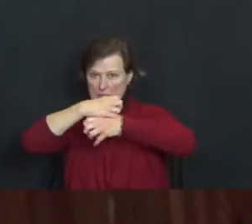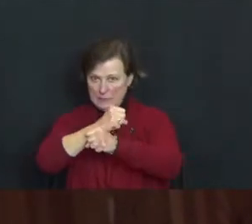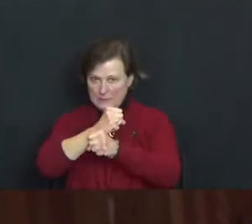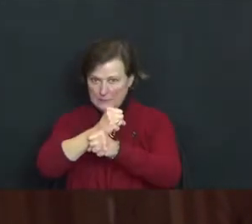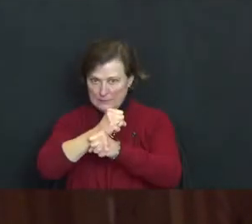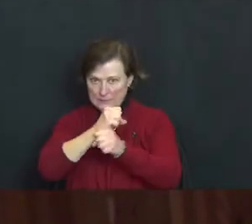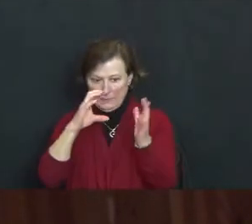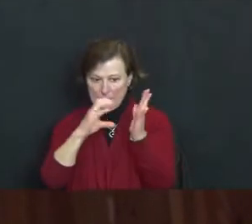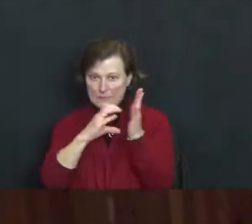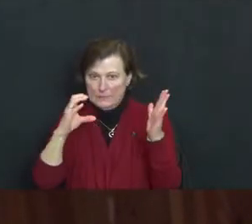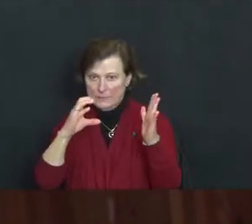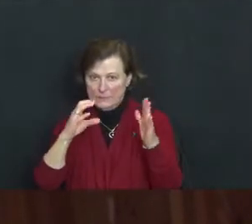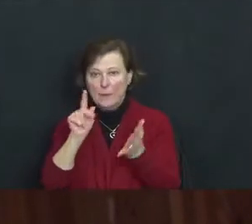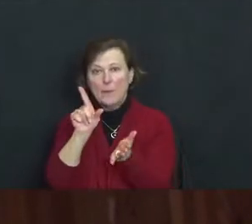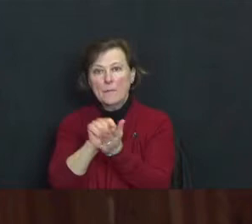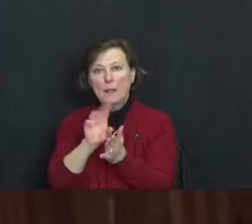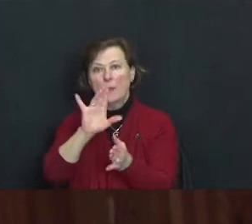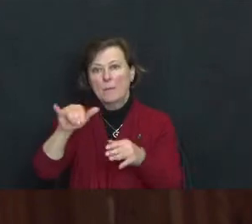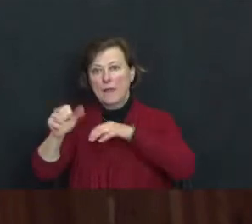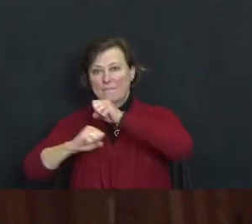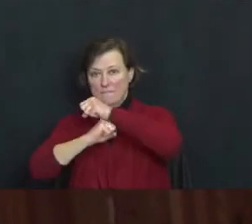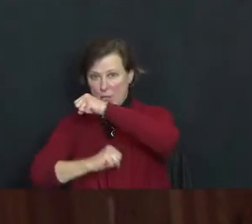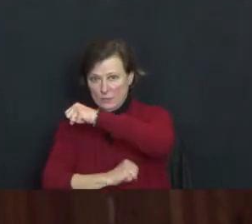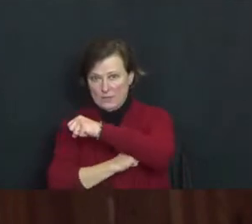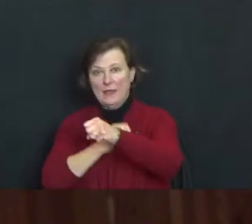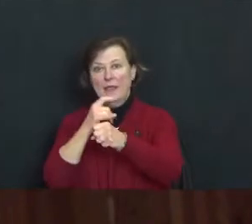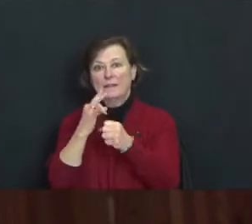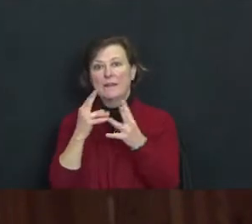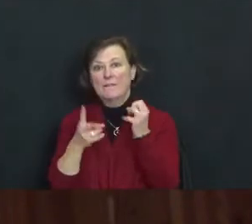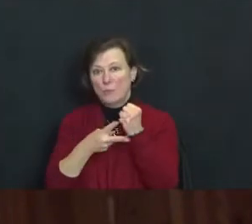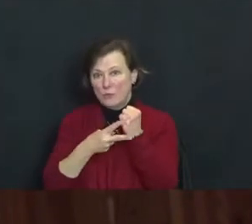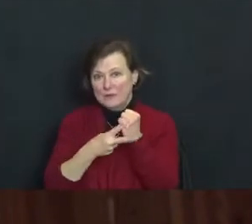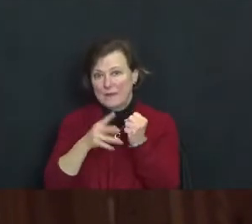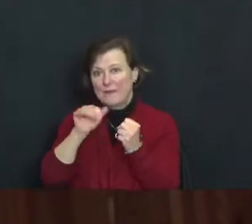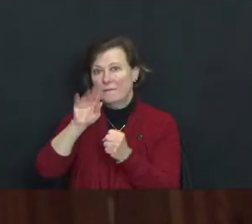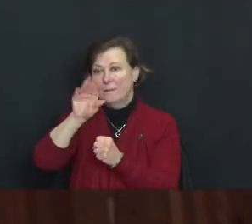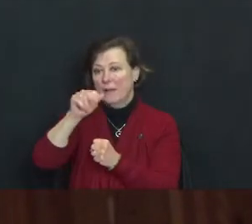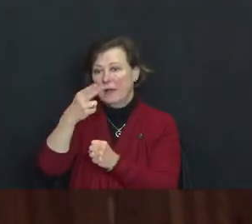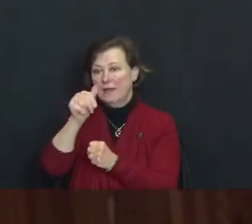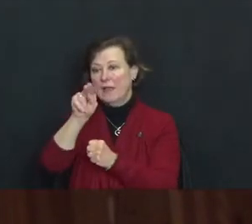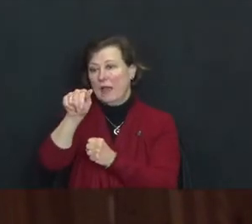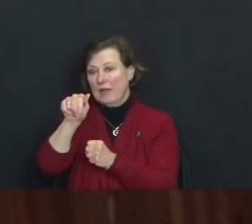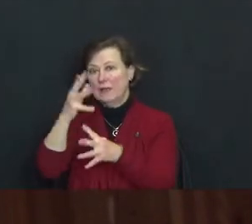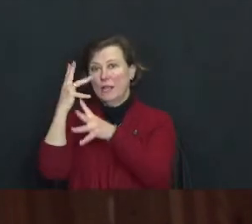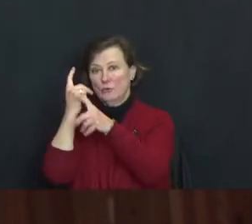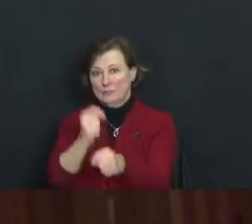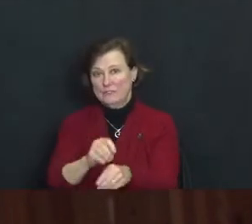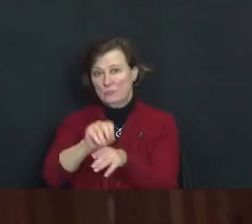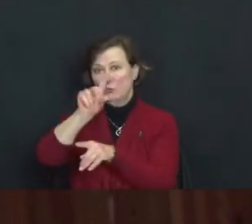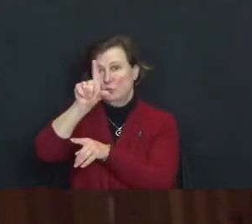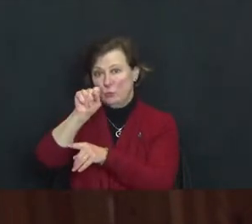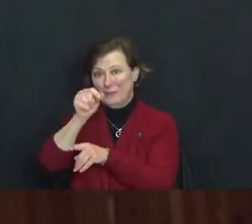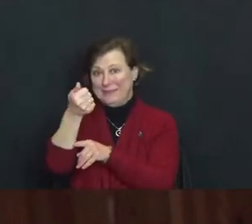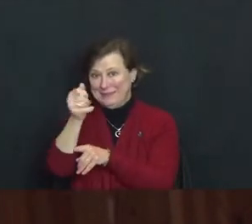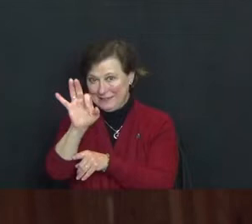published by the Foundation for the Preservation of the Mahayana Tradition in 2019 as a commentary